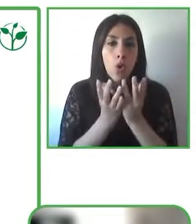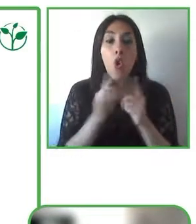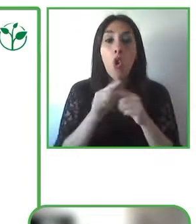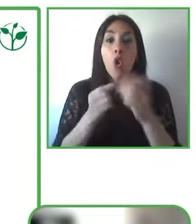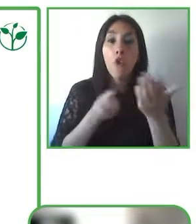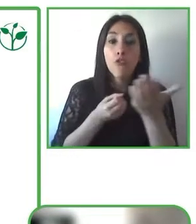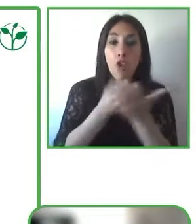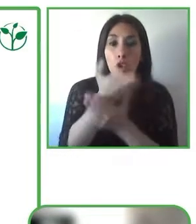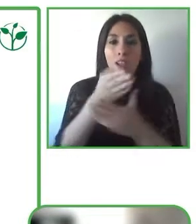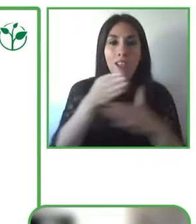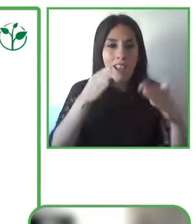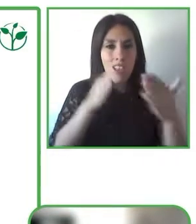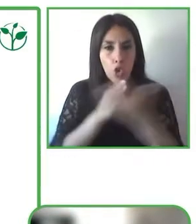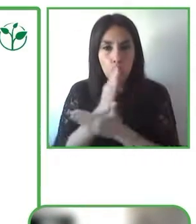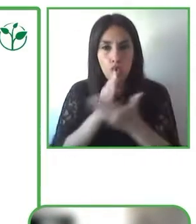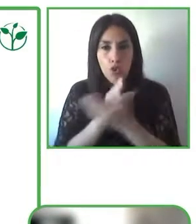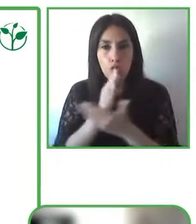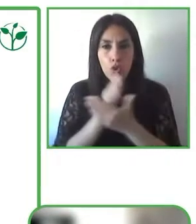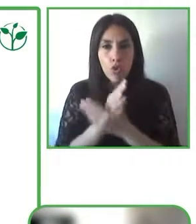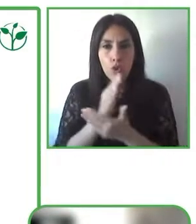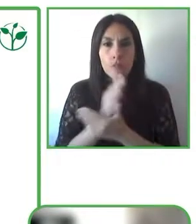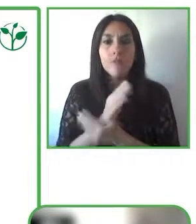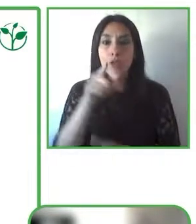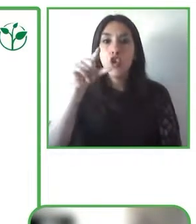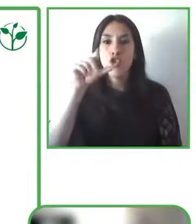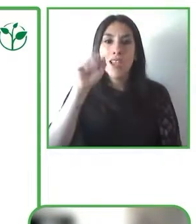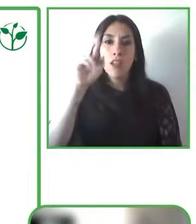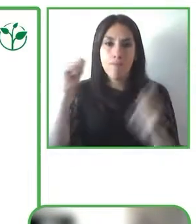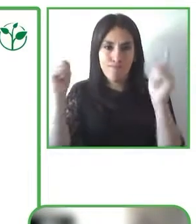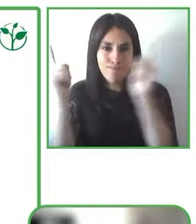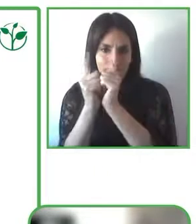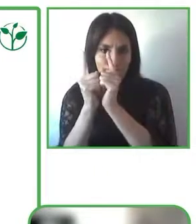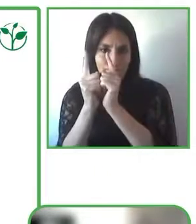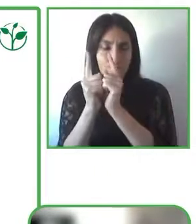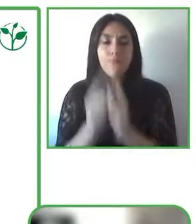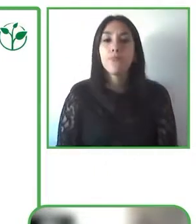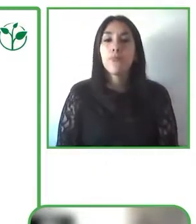to provide information about the accessibility features of a range